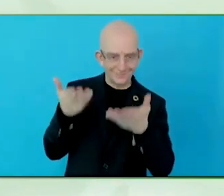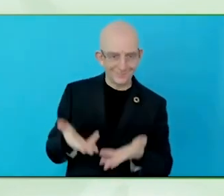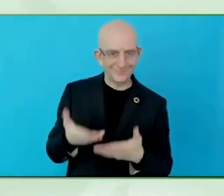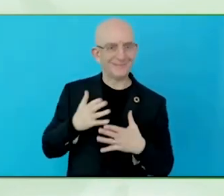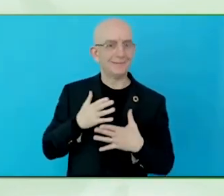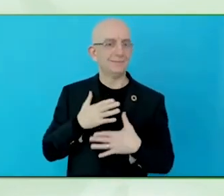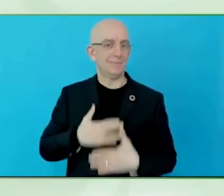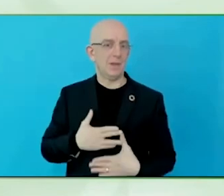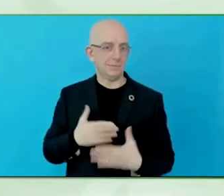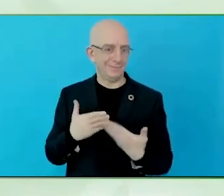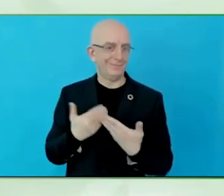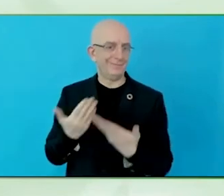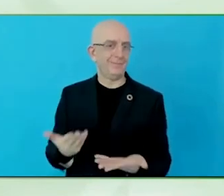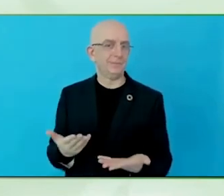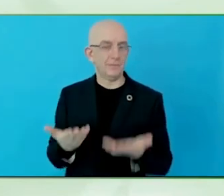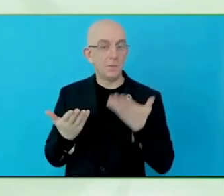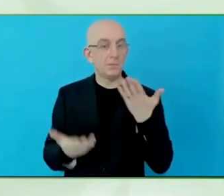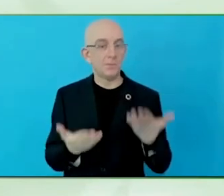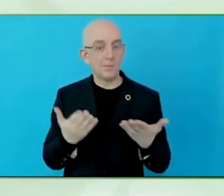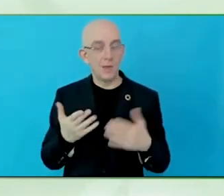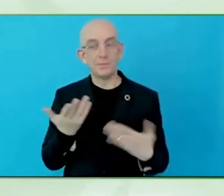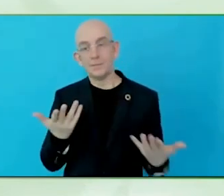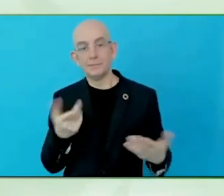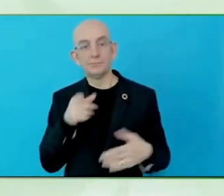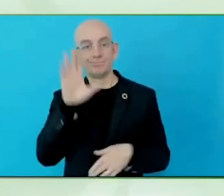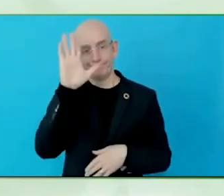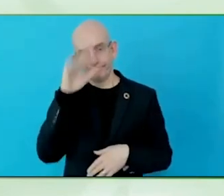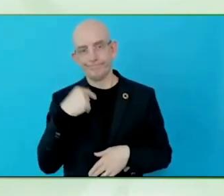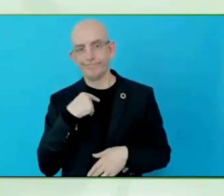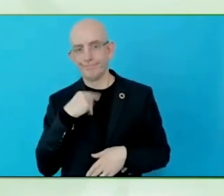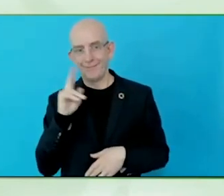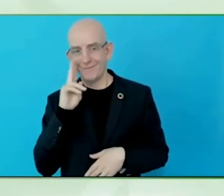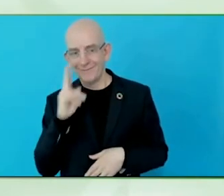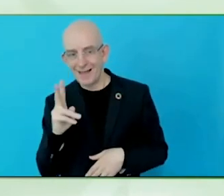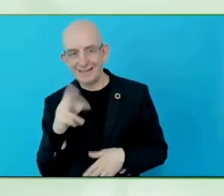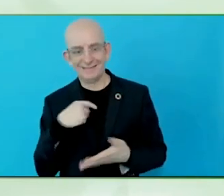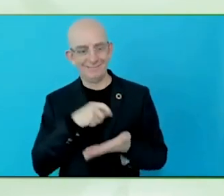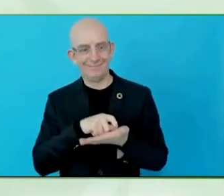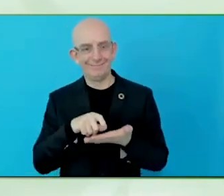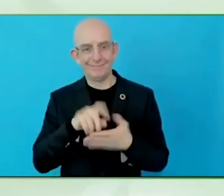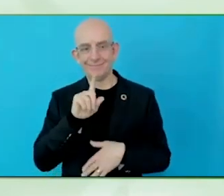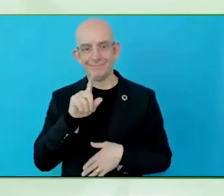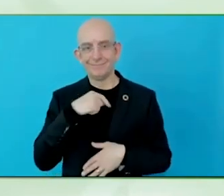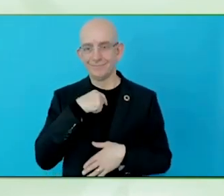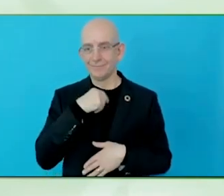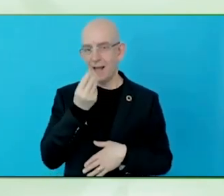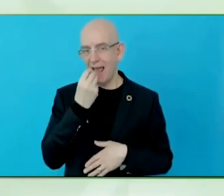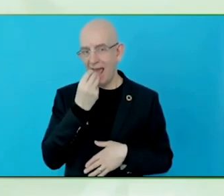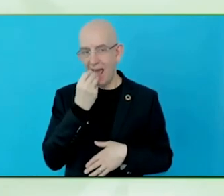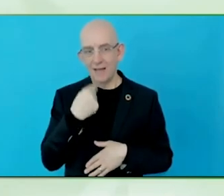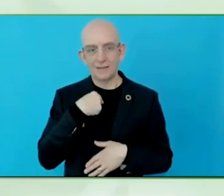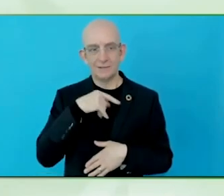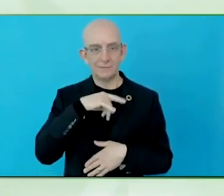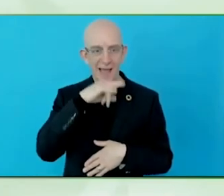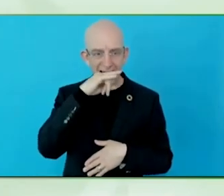So, that is a need that, you know, the hospitality industry caters to, because they want your money.